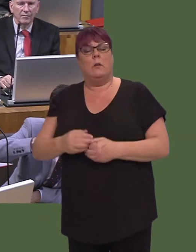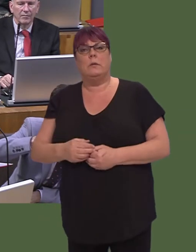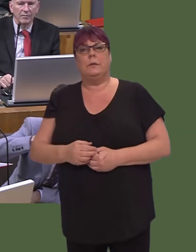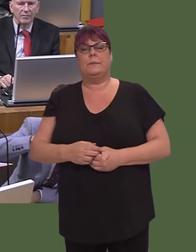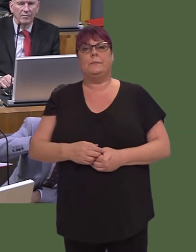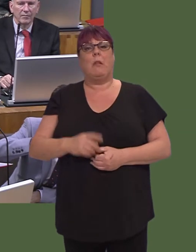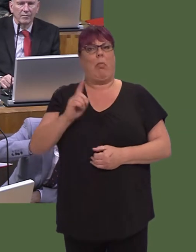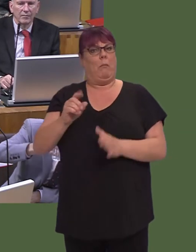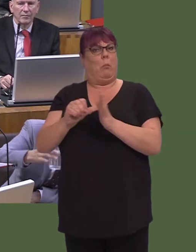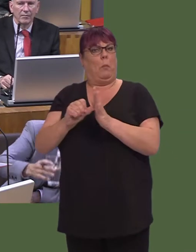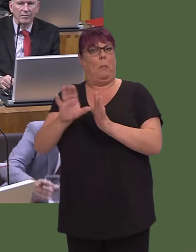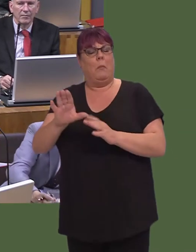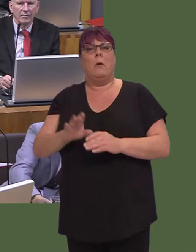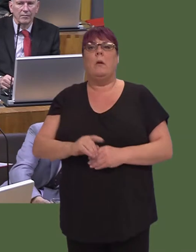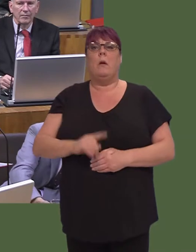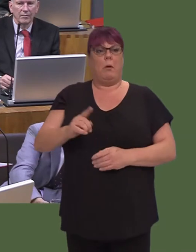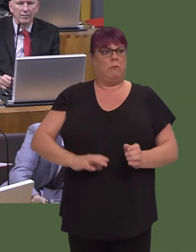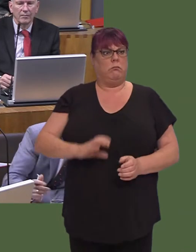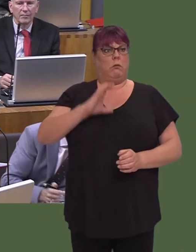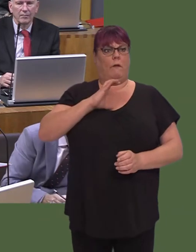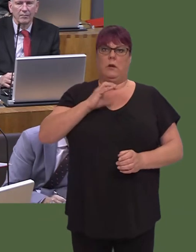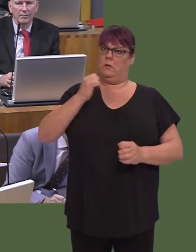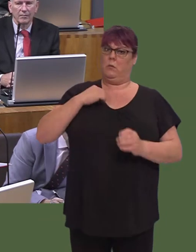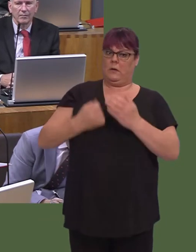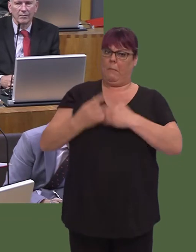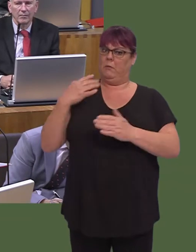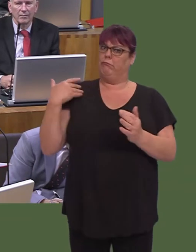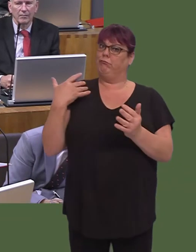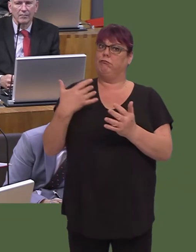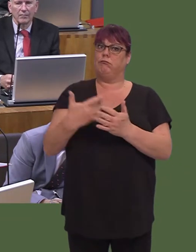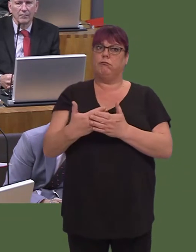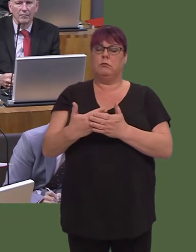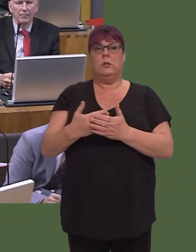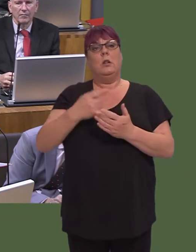We are very confident in what we have done in order to provide the support needed to